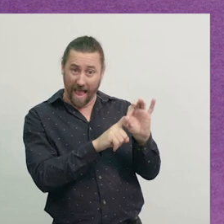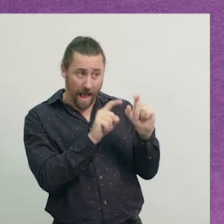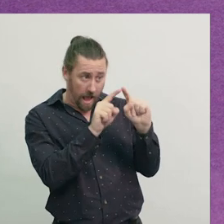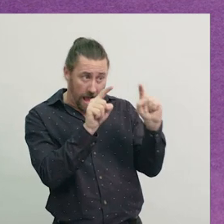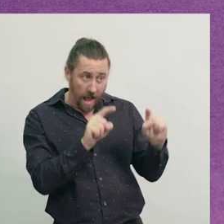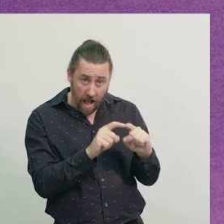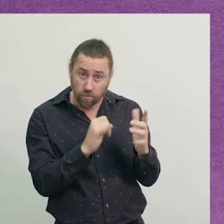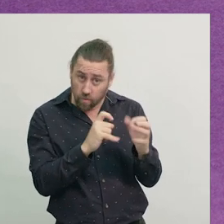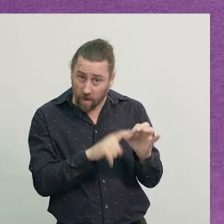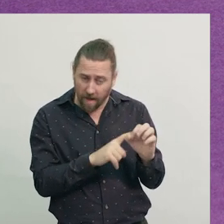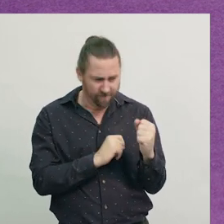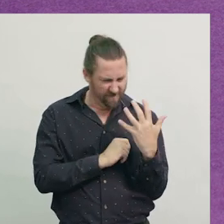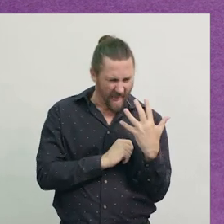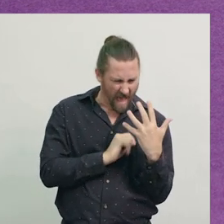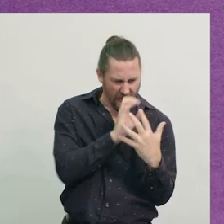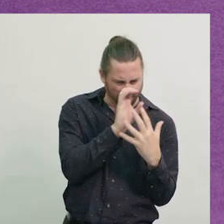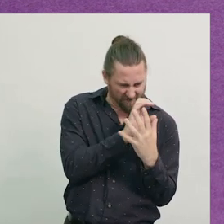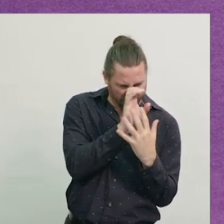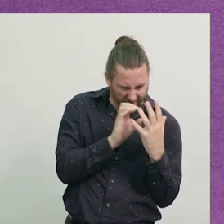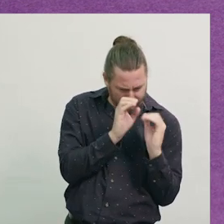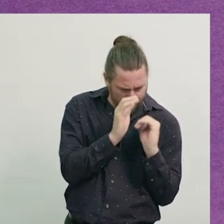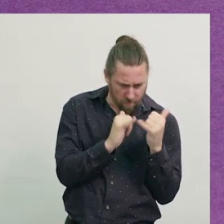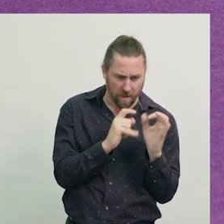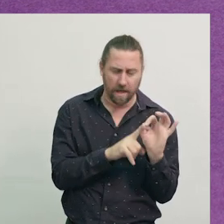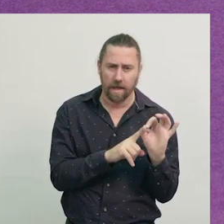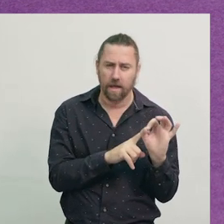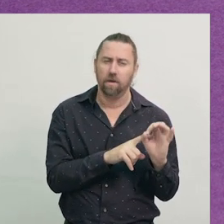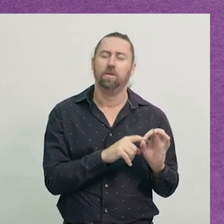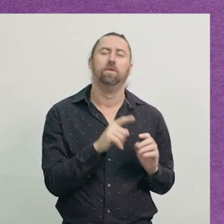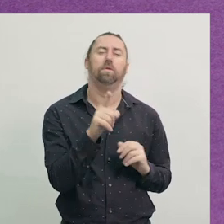It's made from five other shapes. Do you remember how to use two triangles,